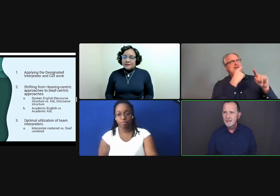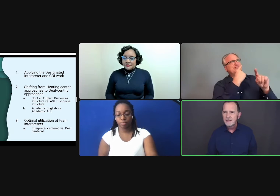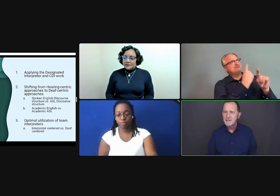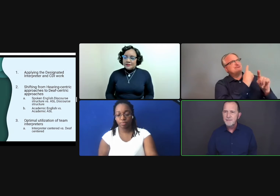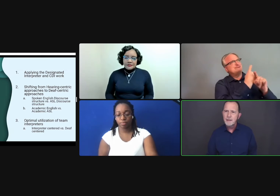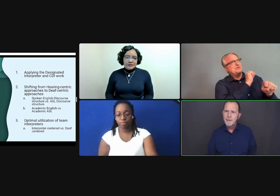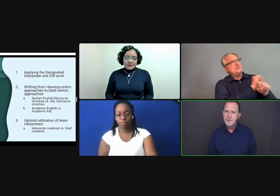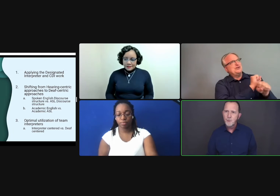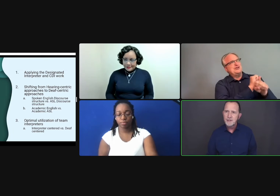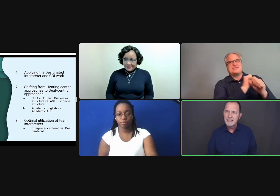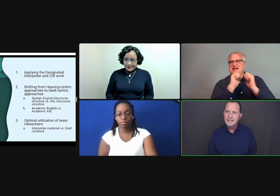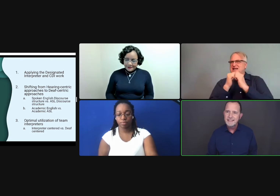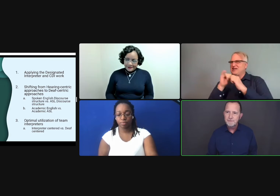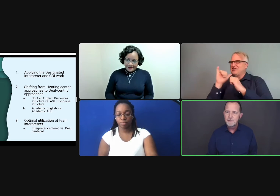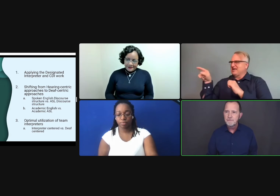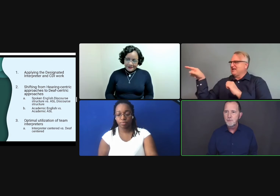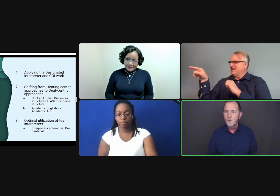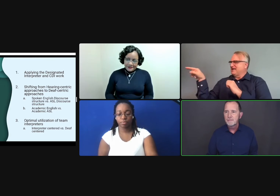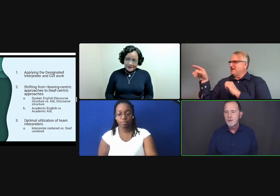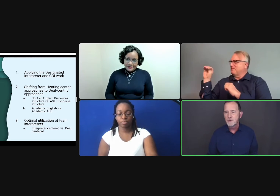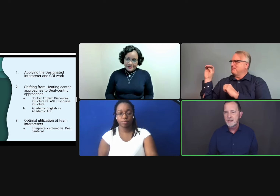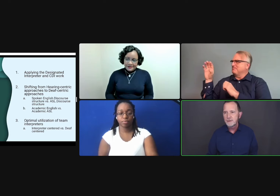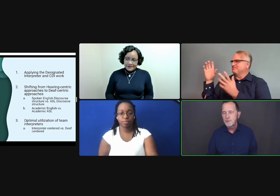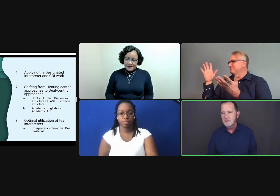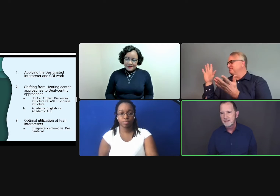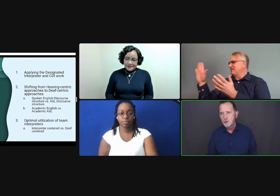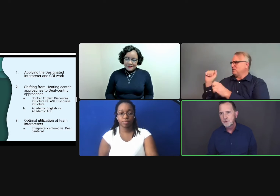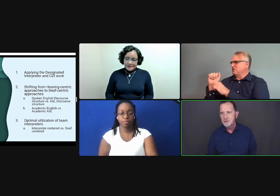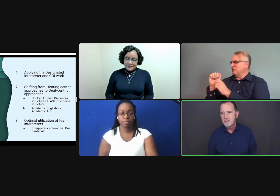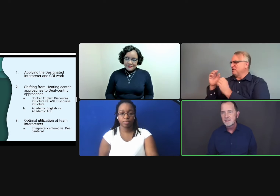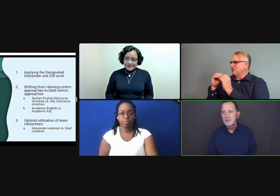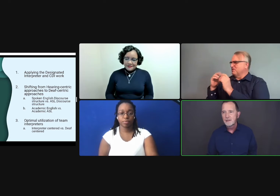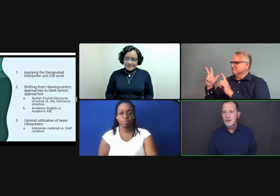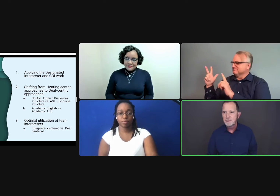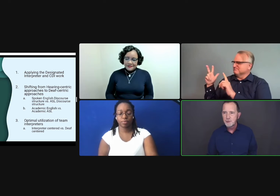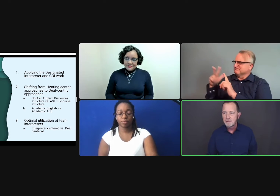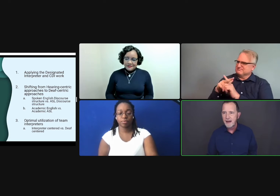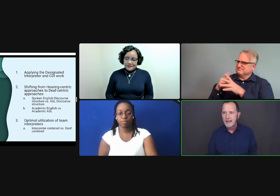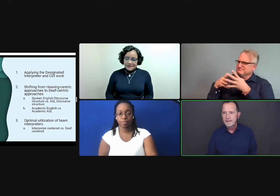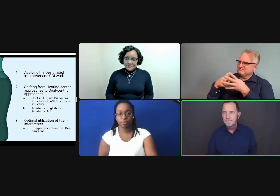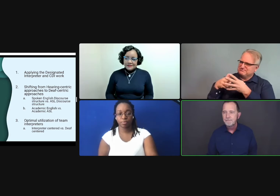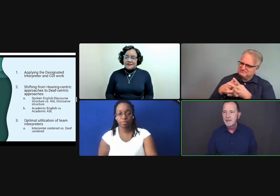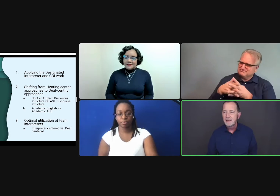There's something about their work that is different from what most interpreters are able to provide.